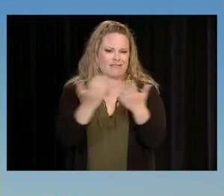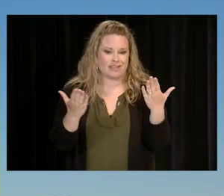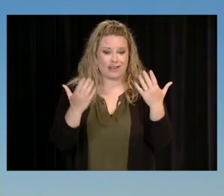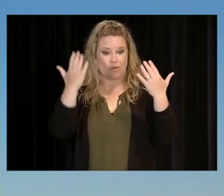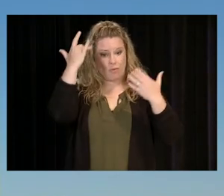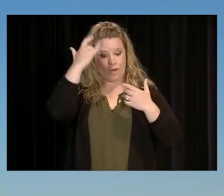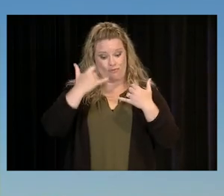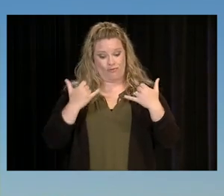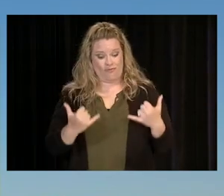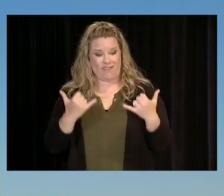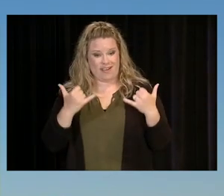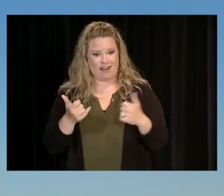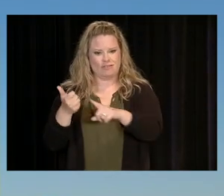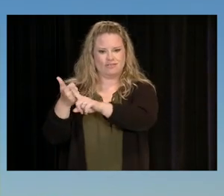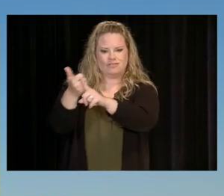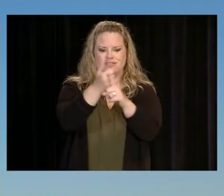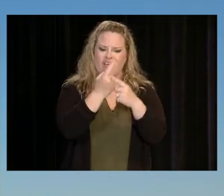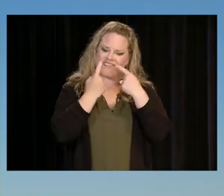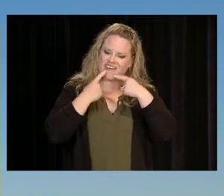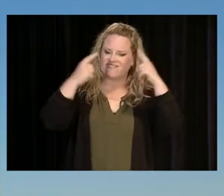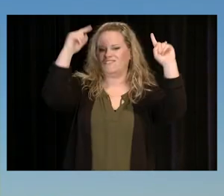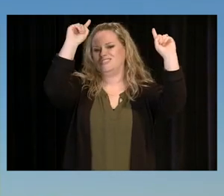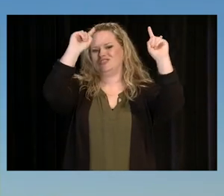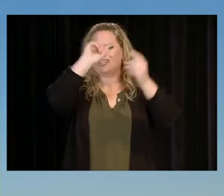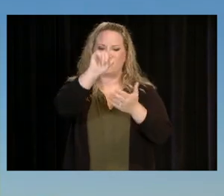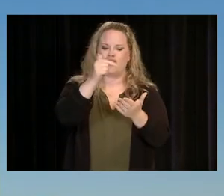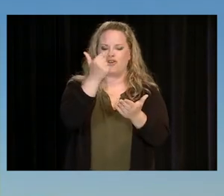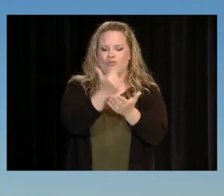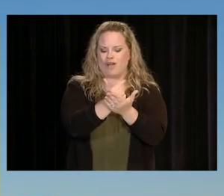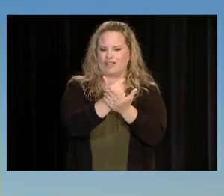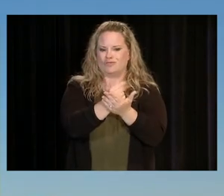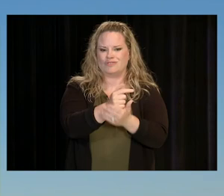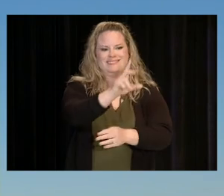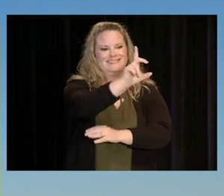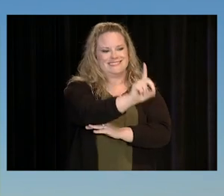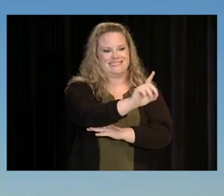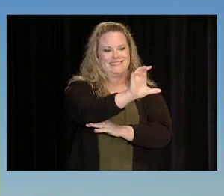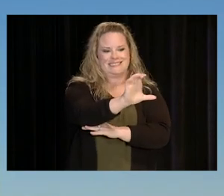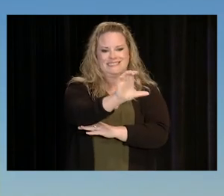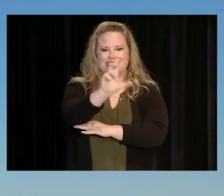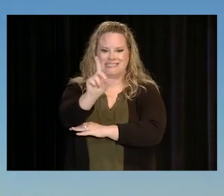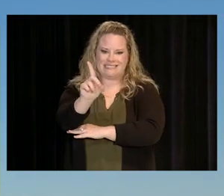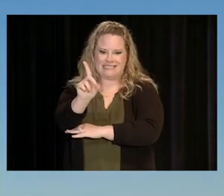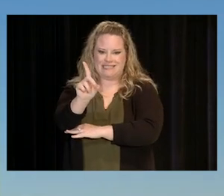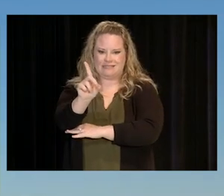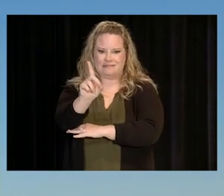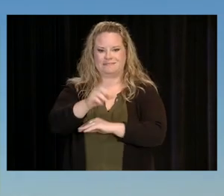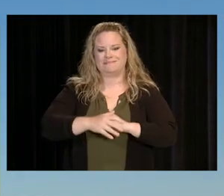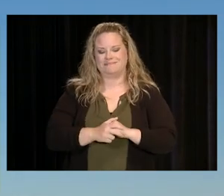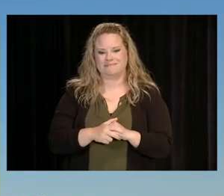BECAUSE AS OF RIGHT NOW YOU ARE OFFICIALLY A GRADUATE OF DCCCD.